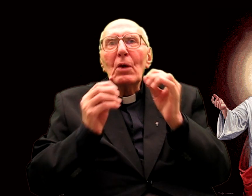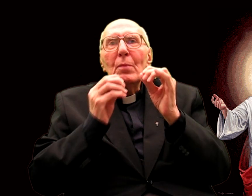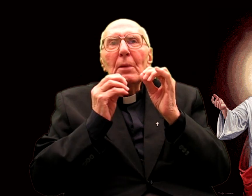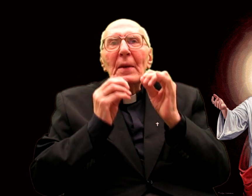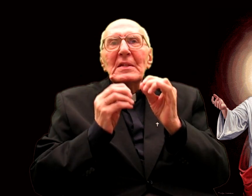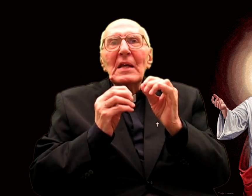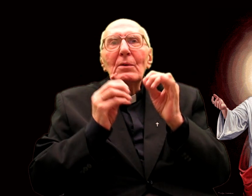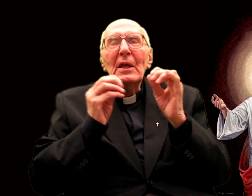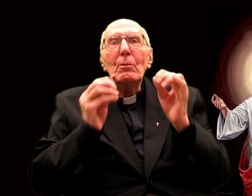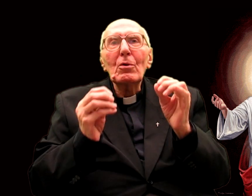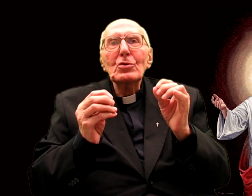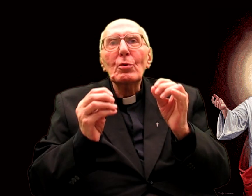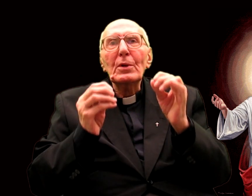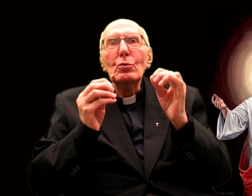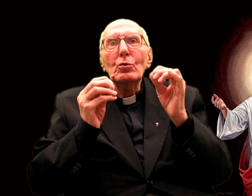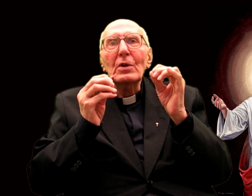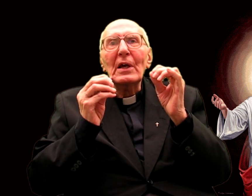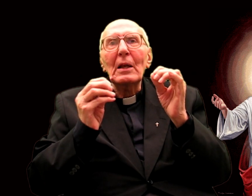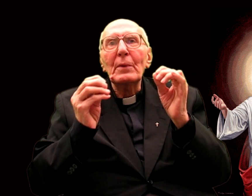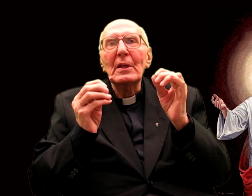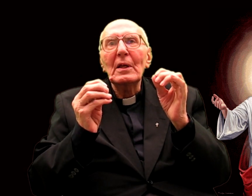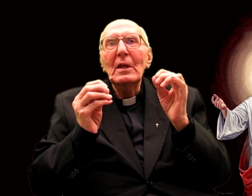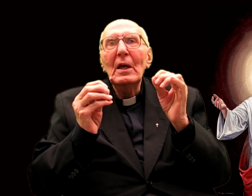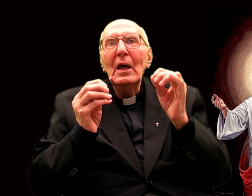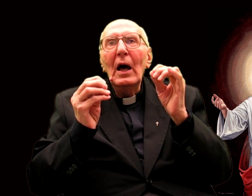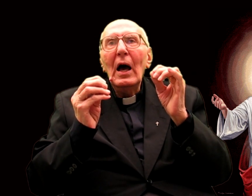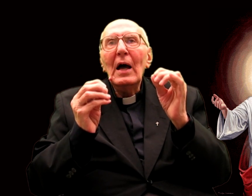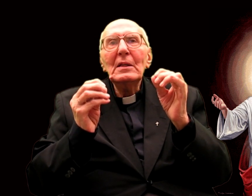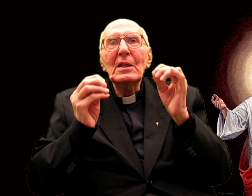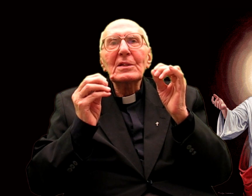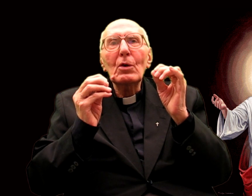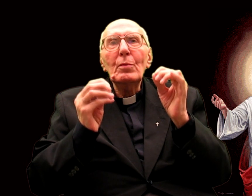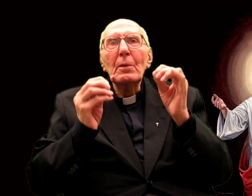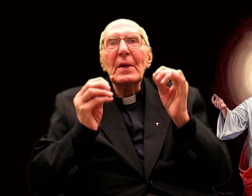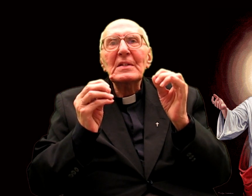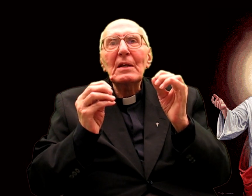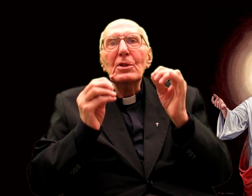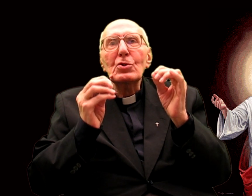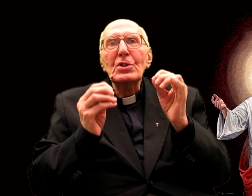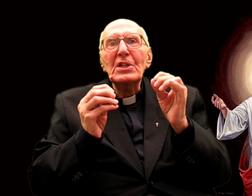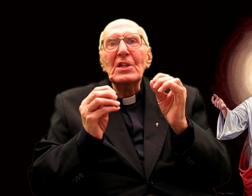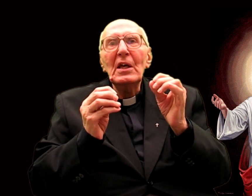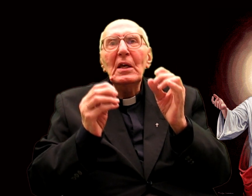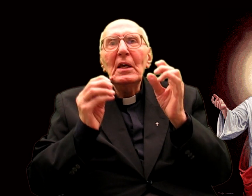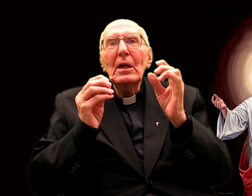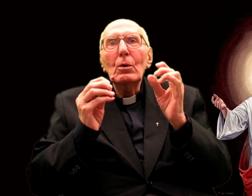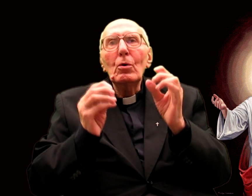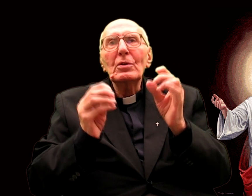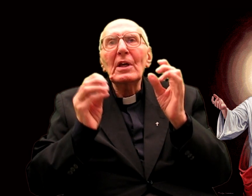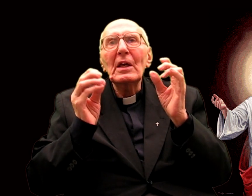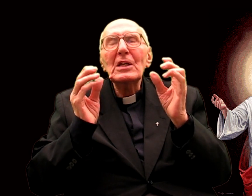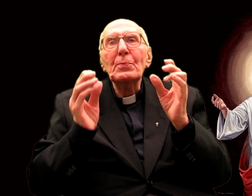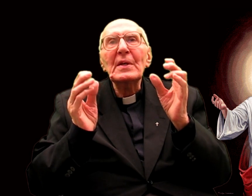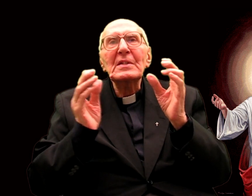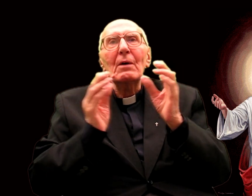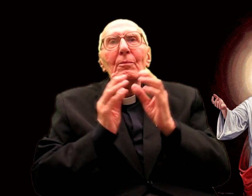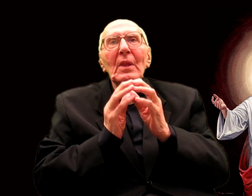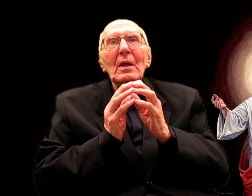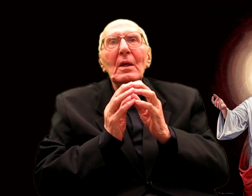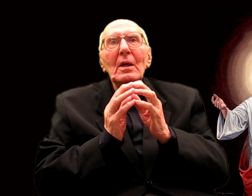But it is a repair of love above all that she asks, before a justice or repair of atonement.